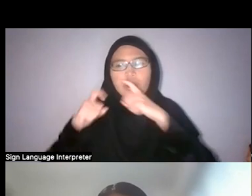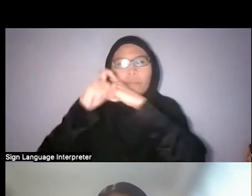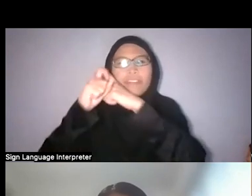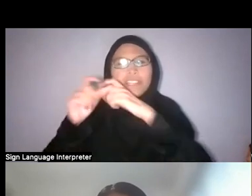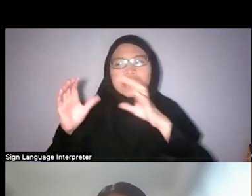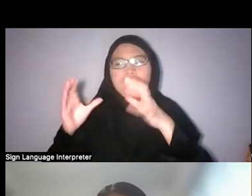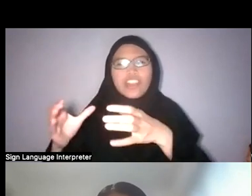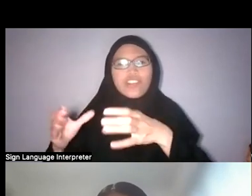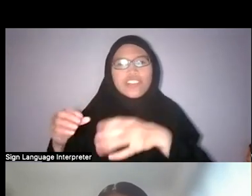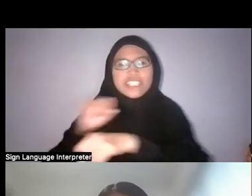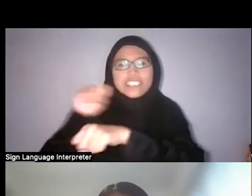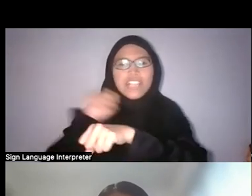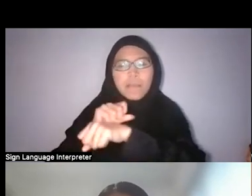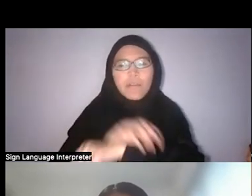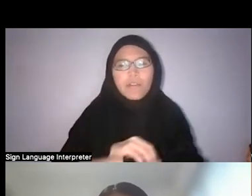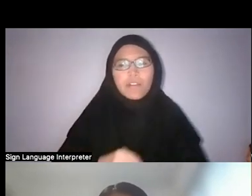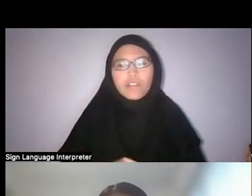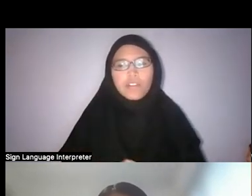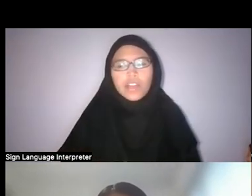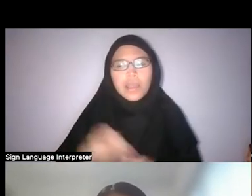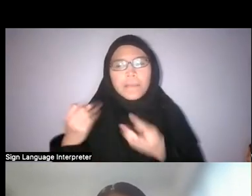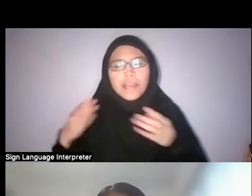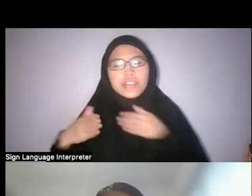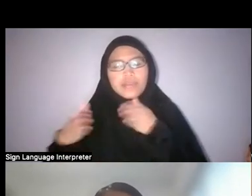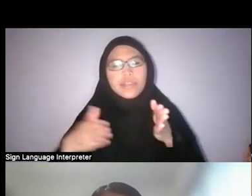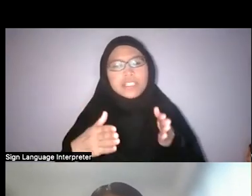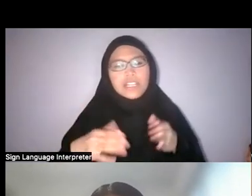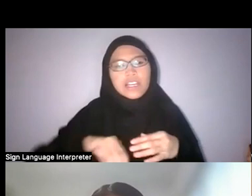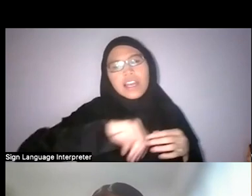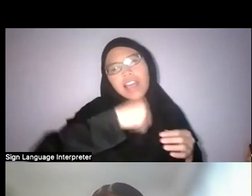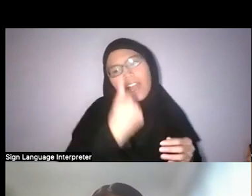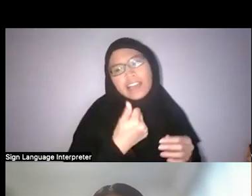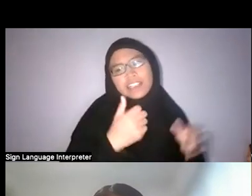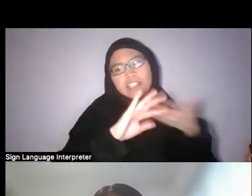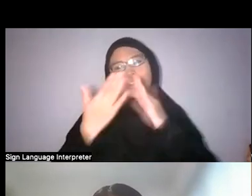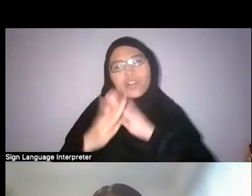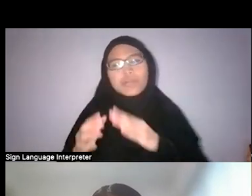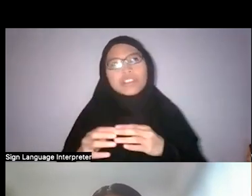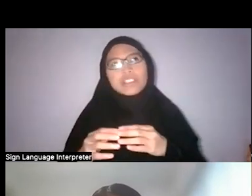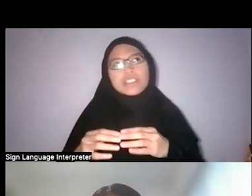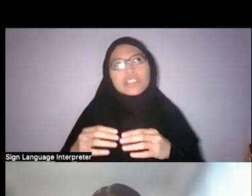and in many ways other communities not conventionally thought of as indigenous